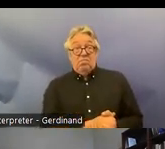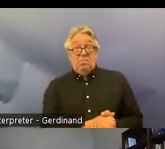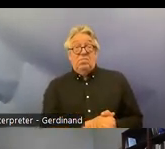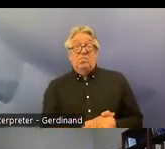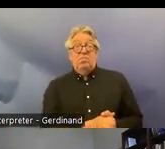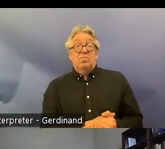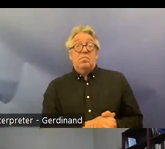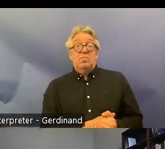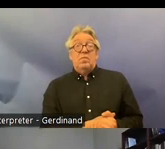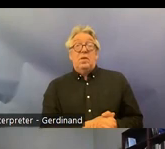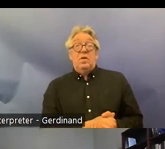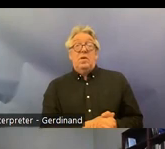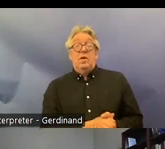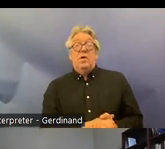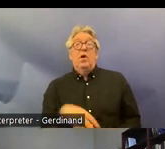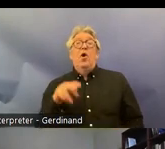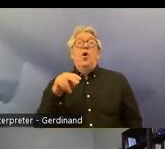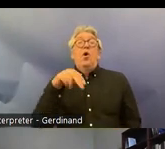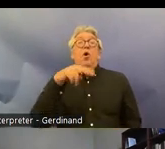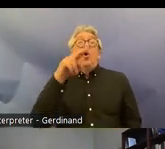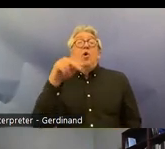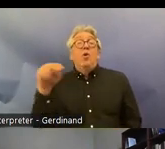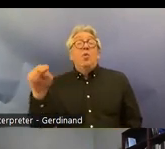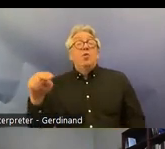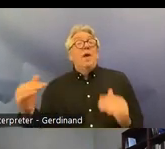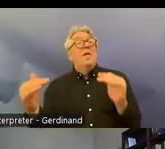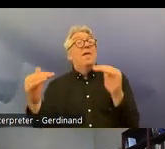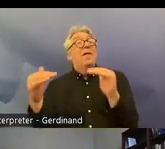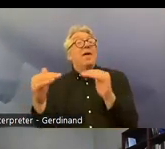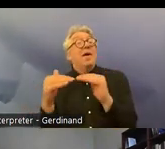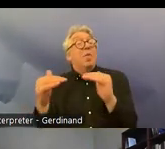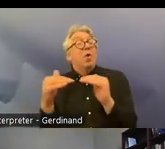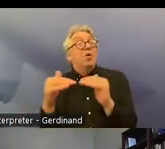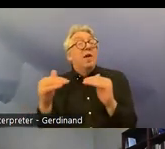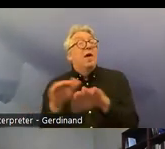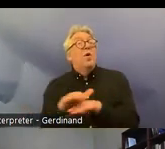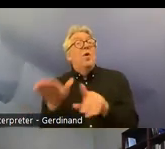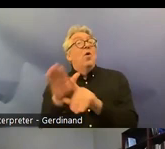process the Norwegian equality and anti-discrimination ond uh submitted a